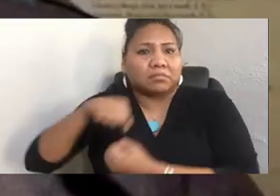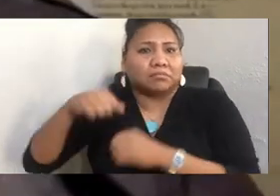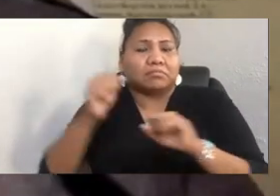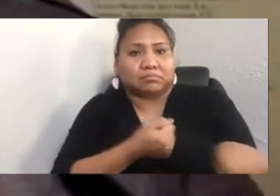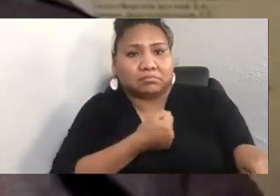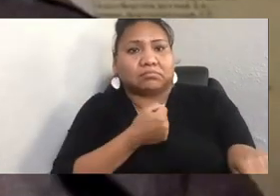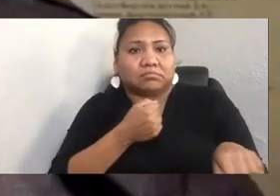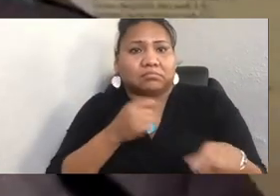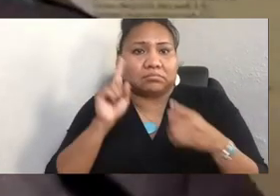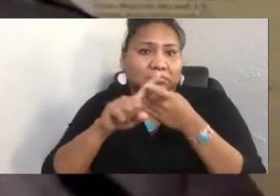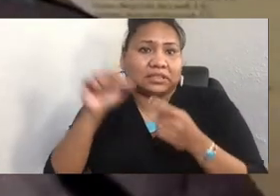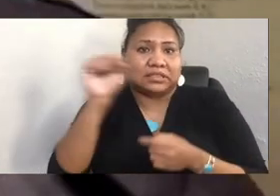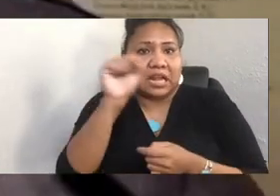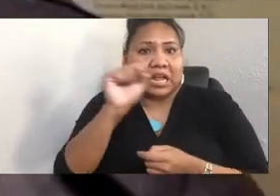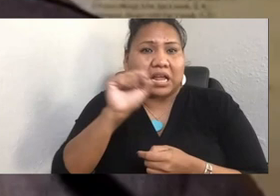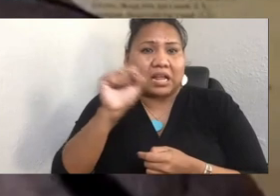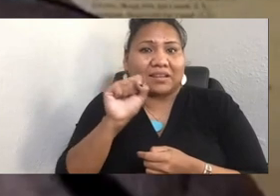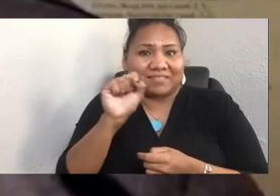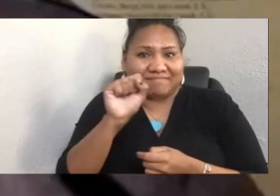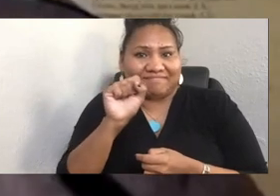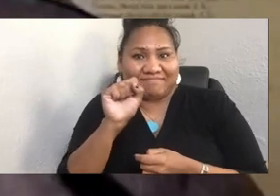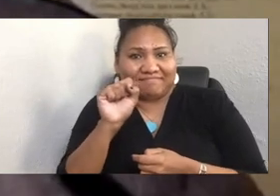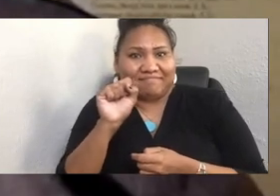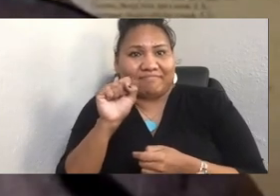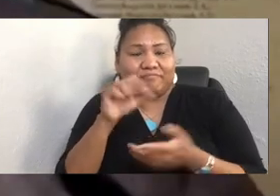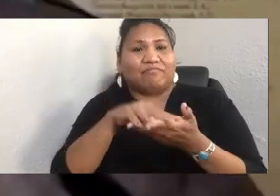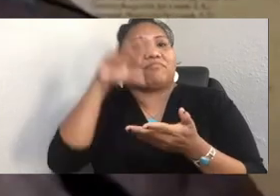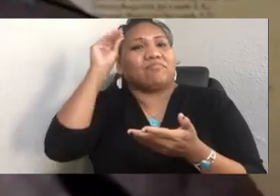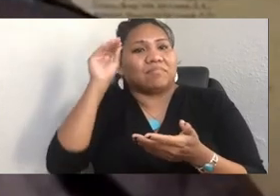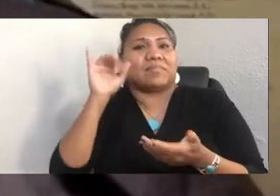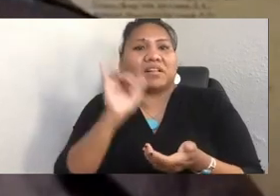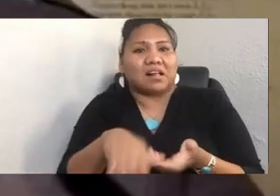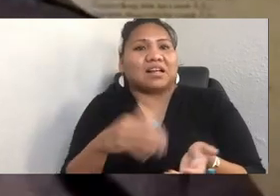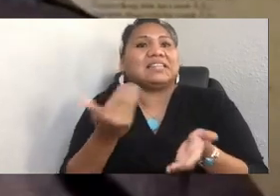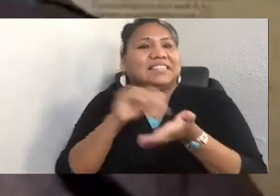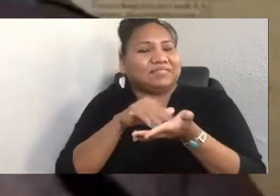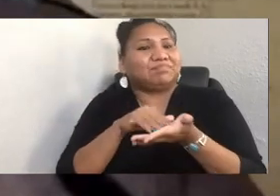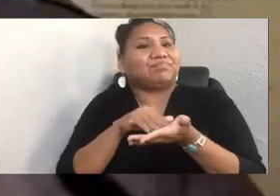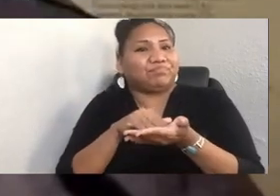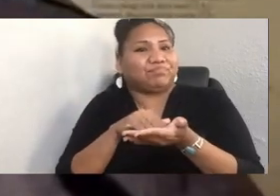The traveling canoes. And having that come forward really changed the way